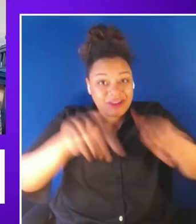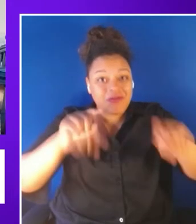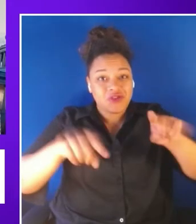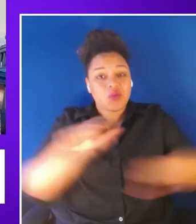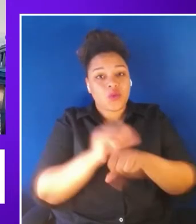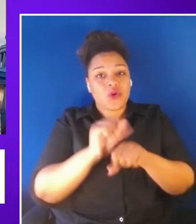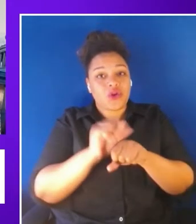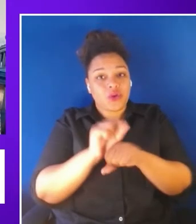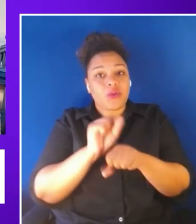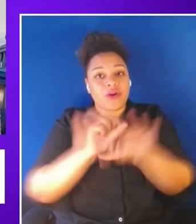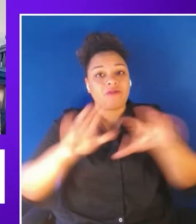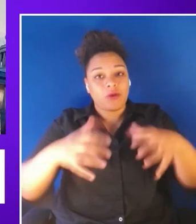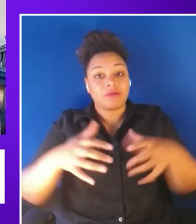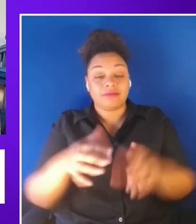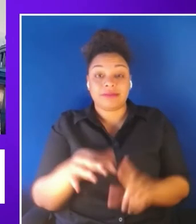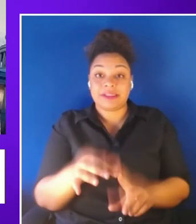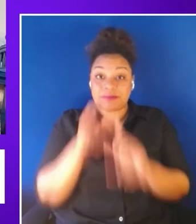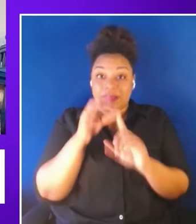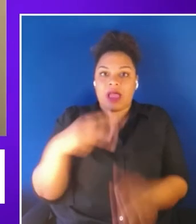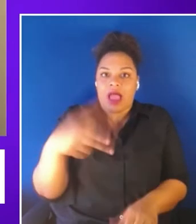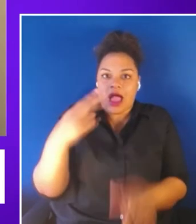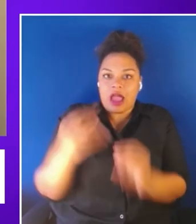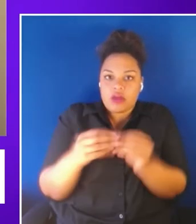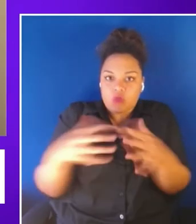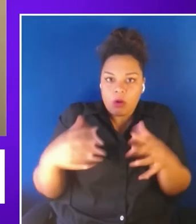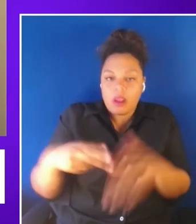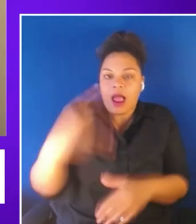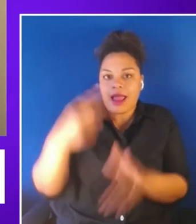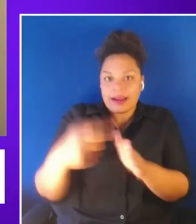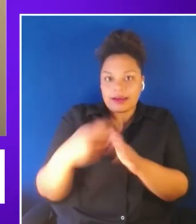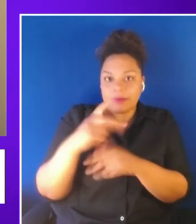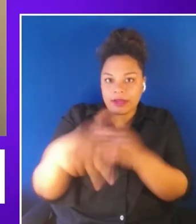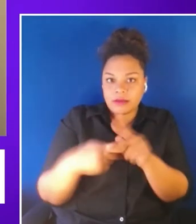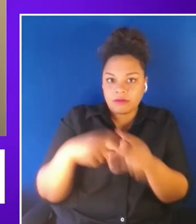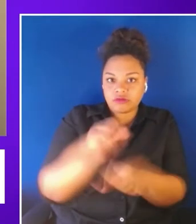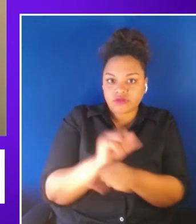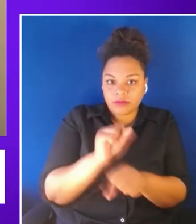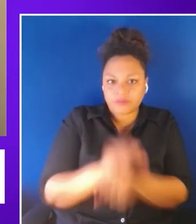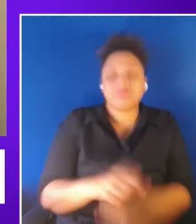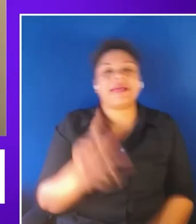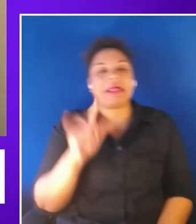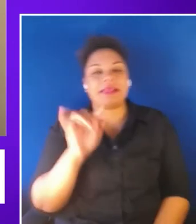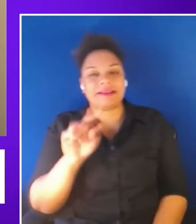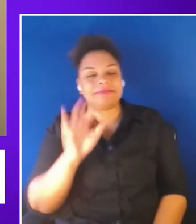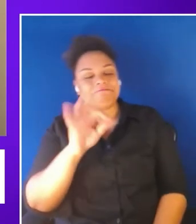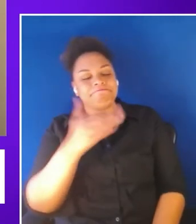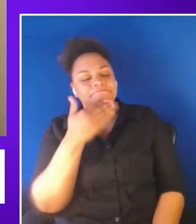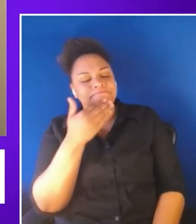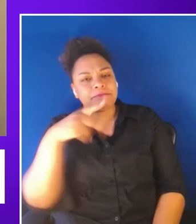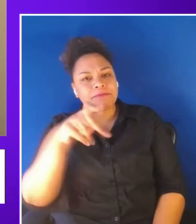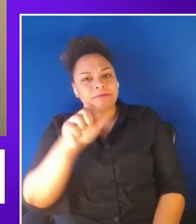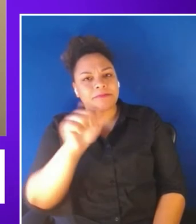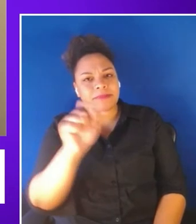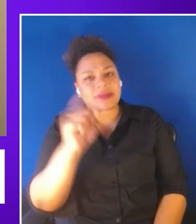growth high demand jobs Bill I want to thank PEAT for collaborating with XRA on this very important